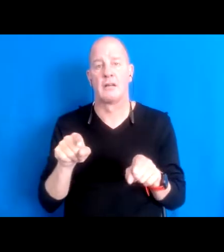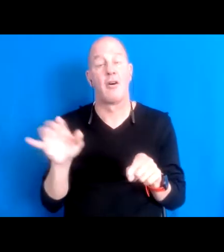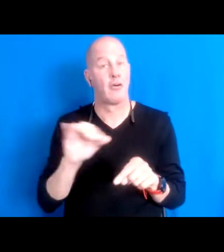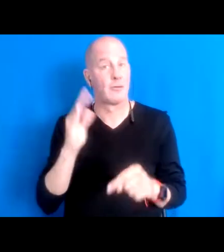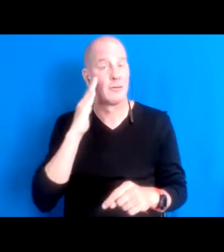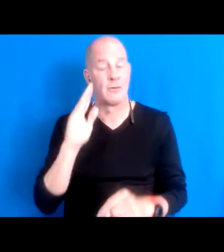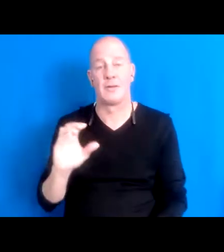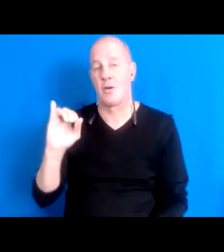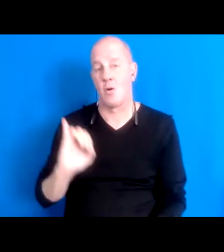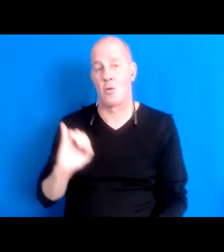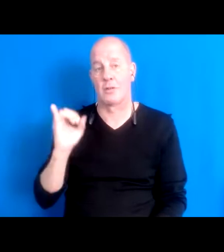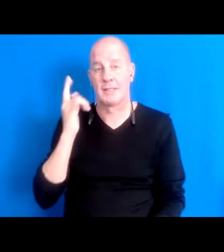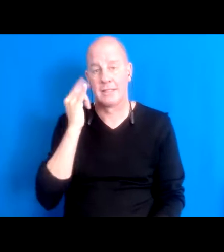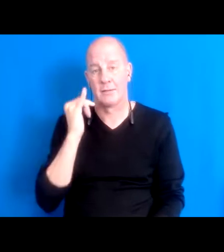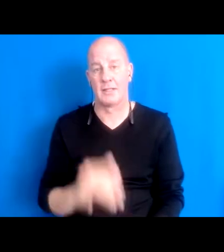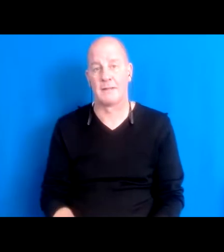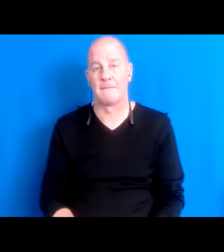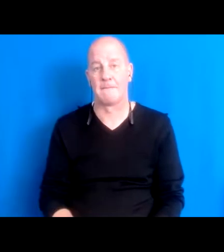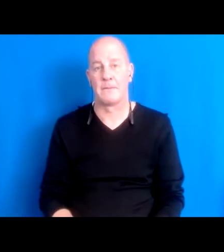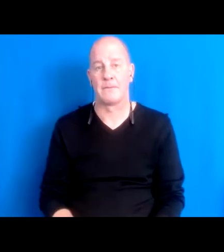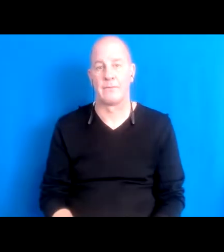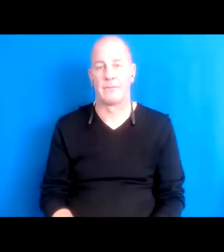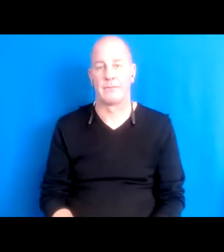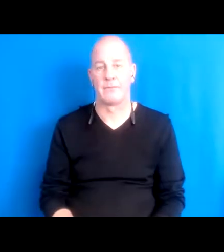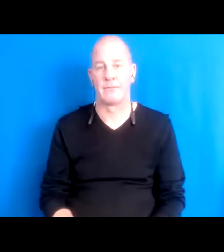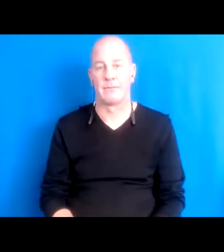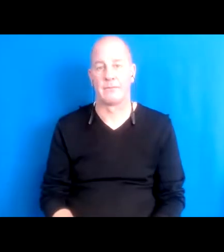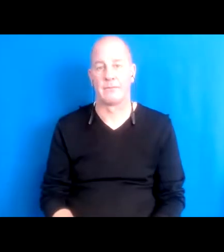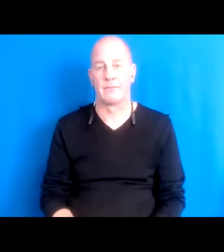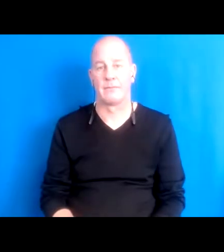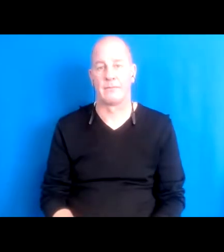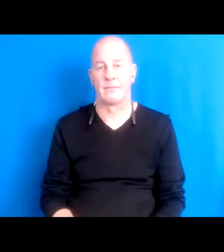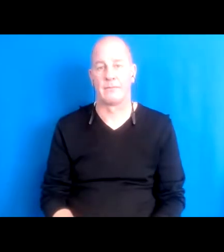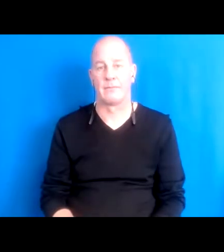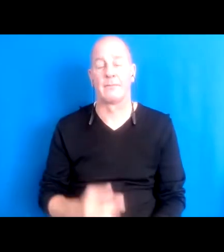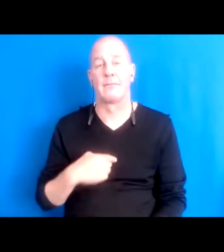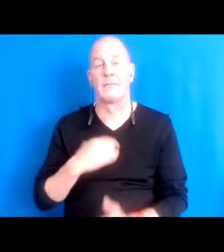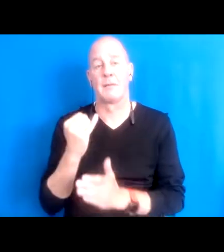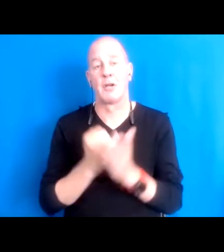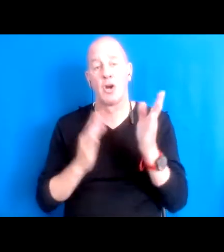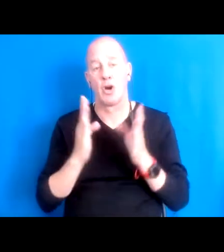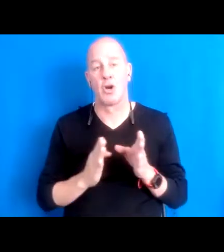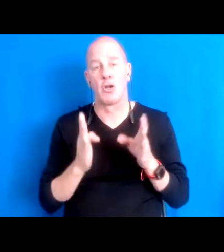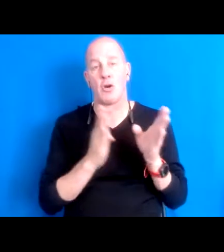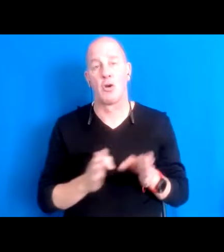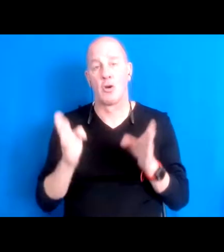15:53:33 And this is, uh, let's see, so I'm artist organizer I work for security Lanchester